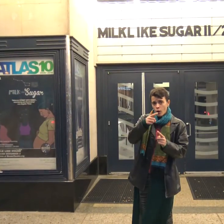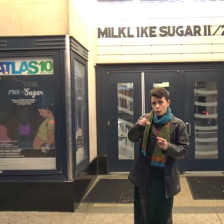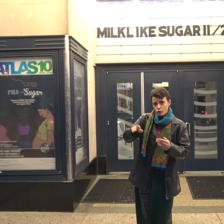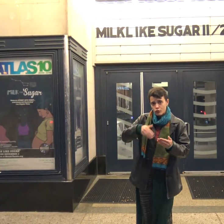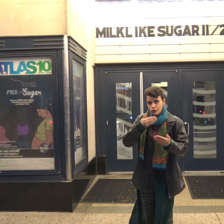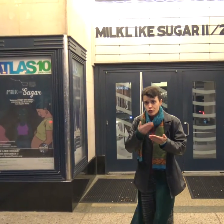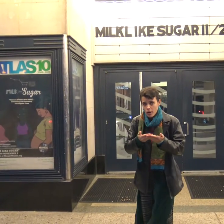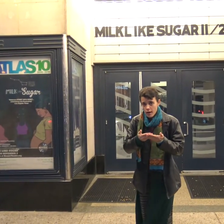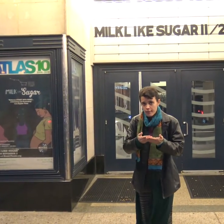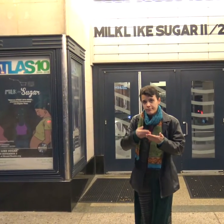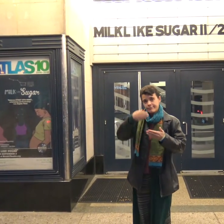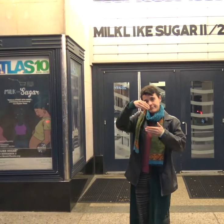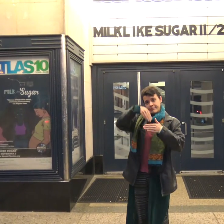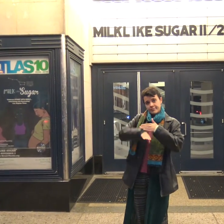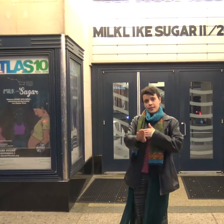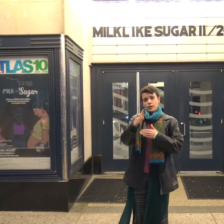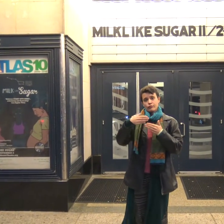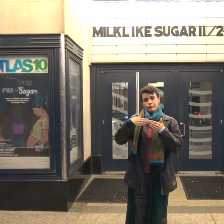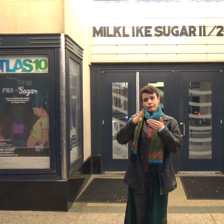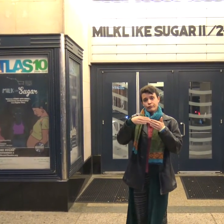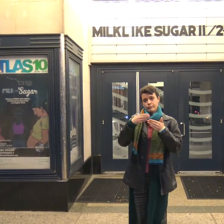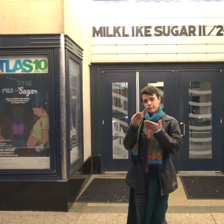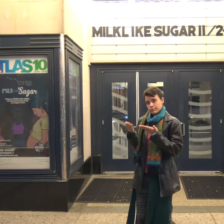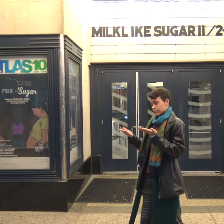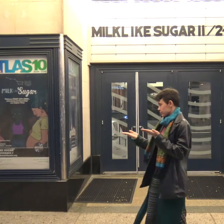When you arrive, this is where you come in the doors.